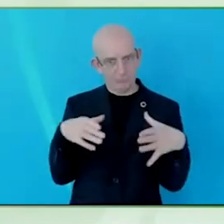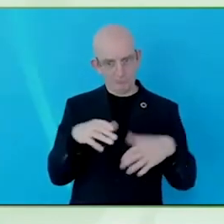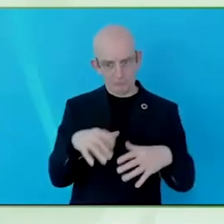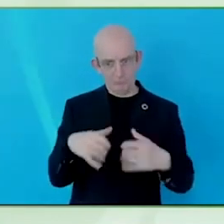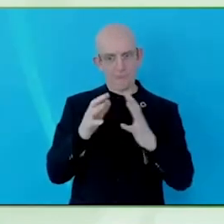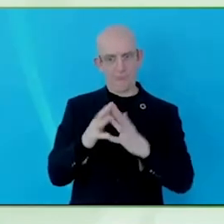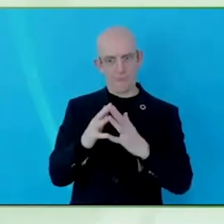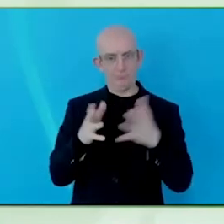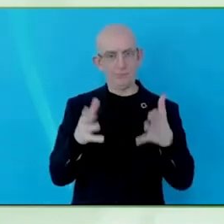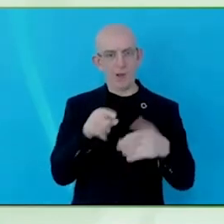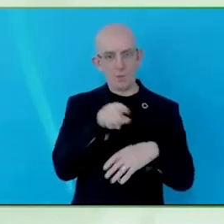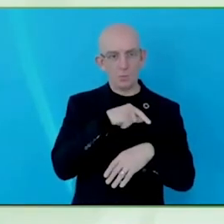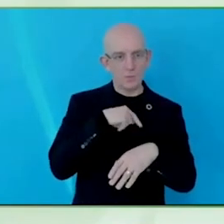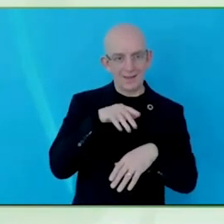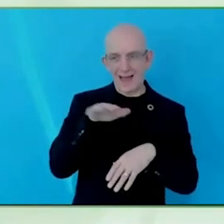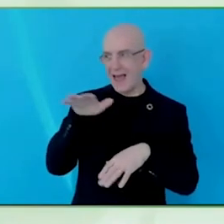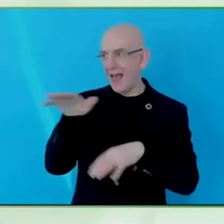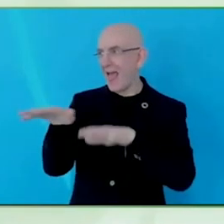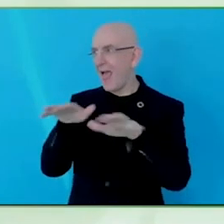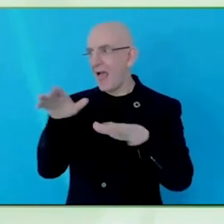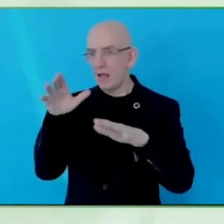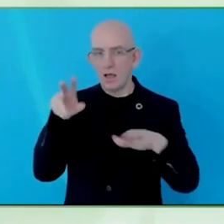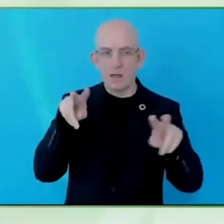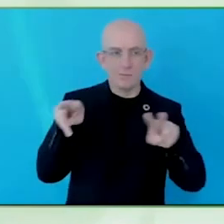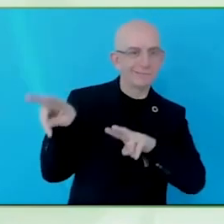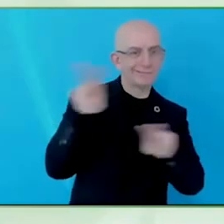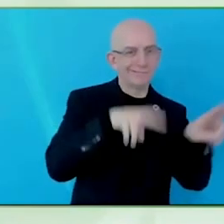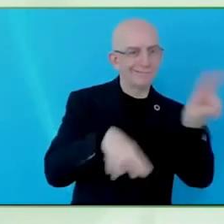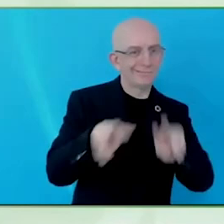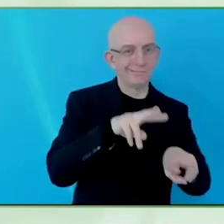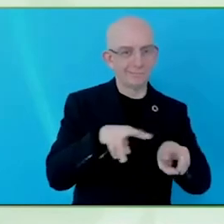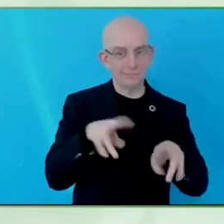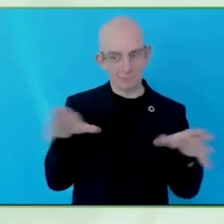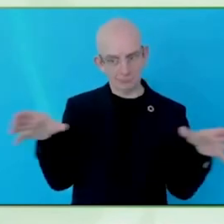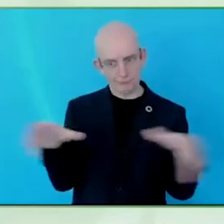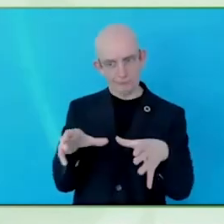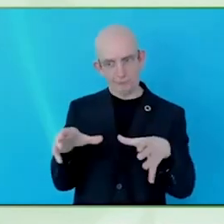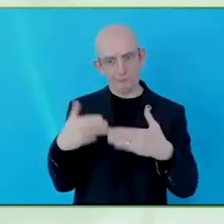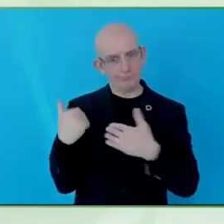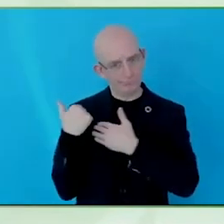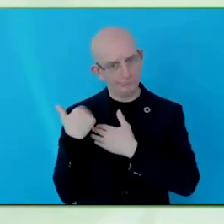The program that I have, we discussed the process all the way